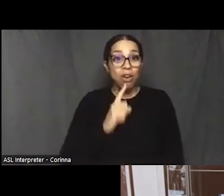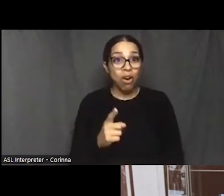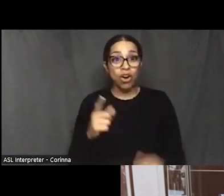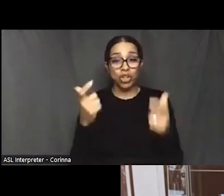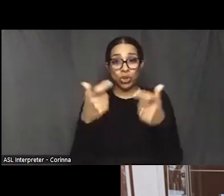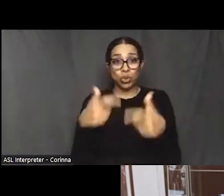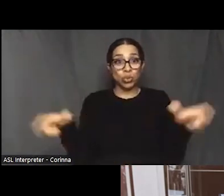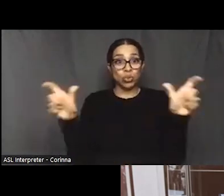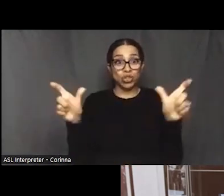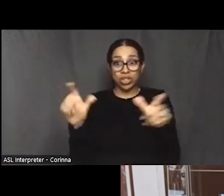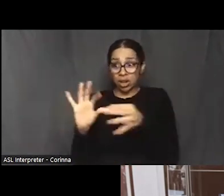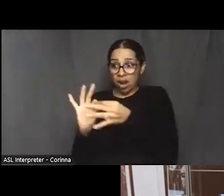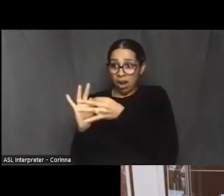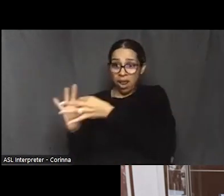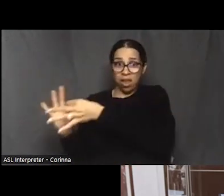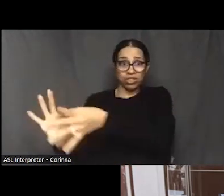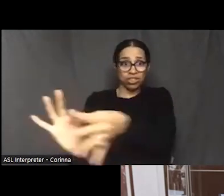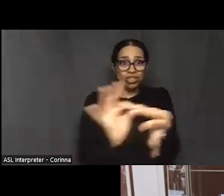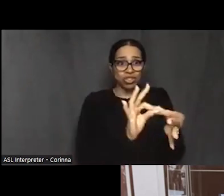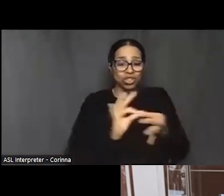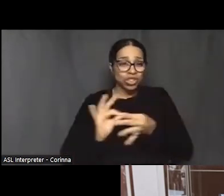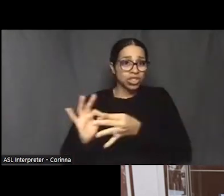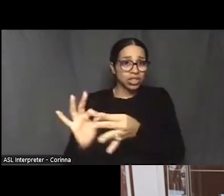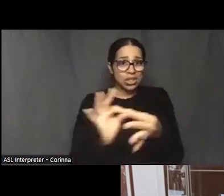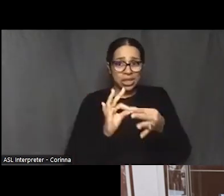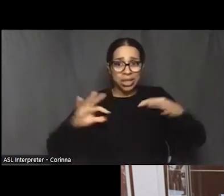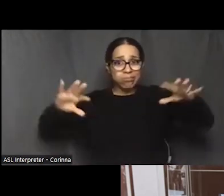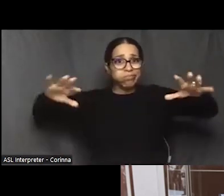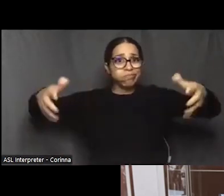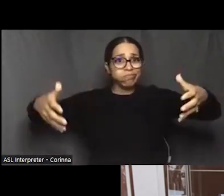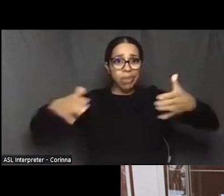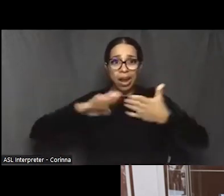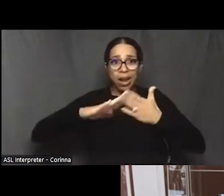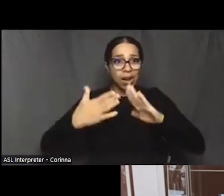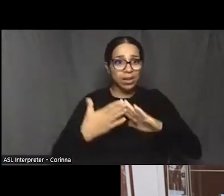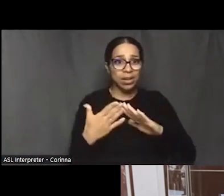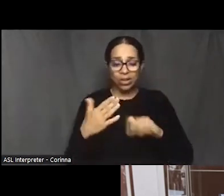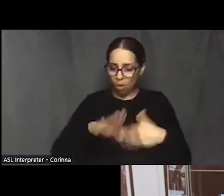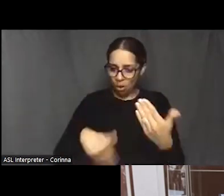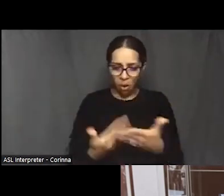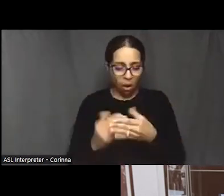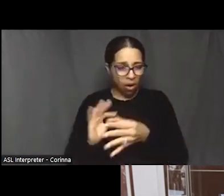We are connected in some way, in some form,